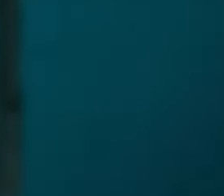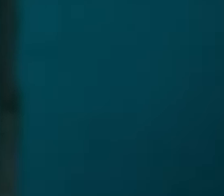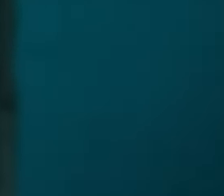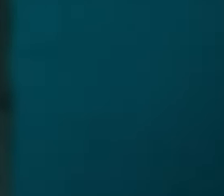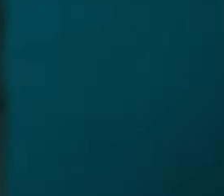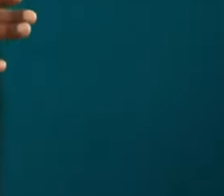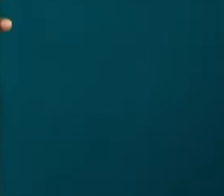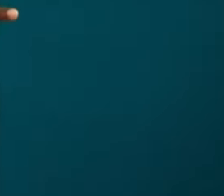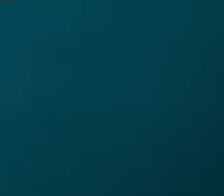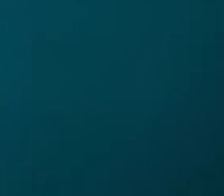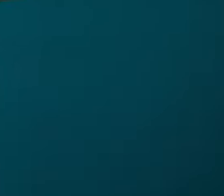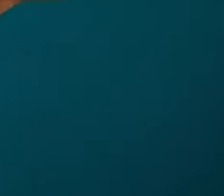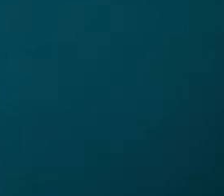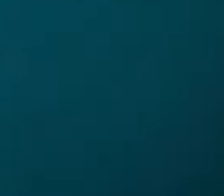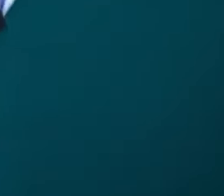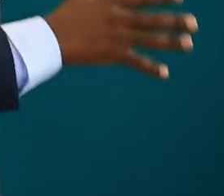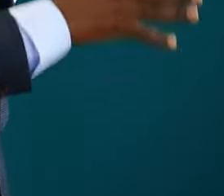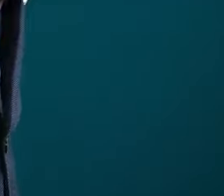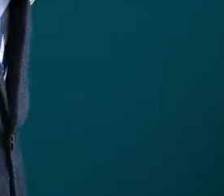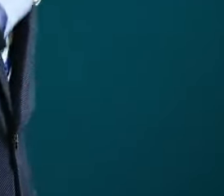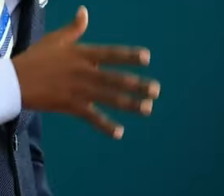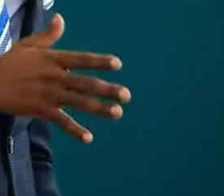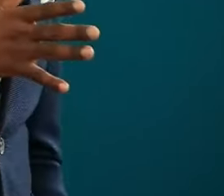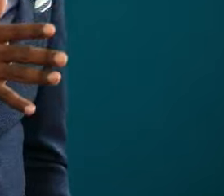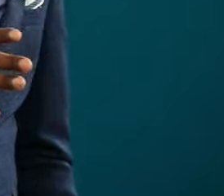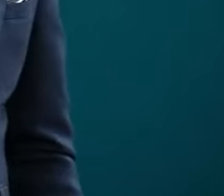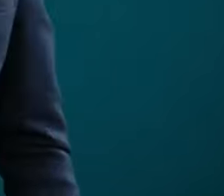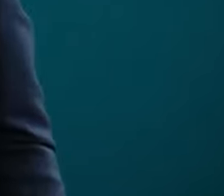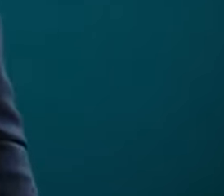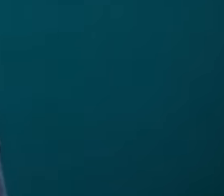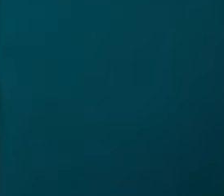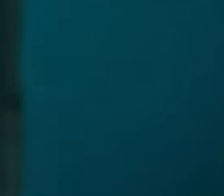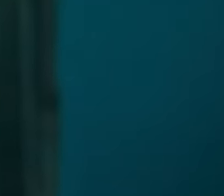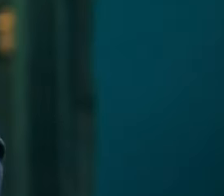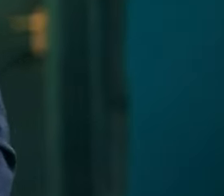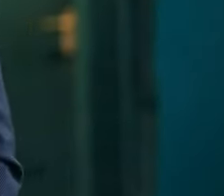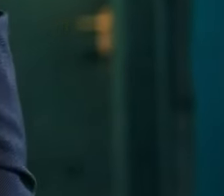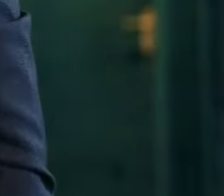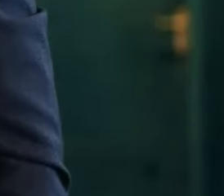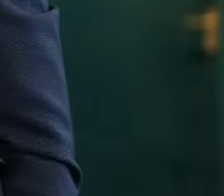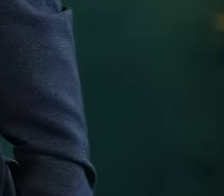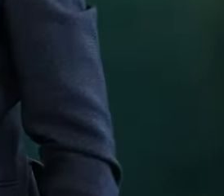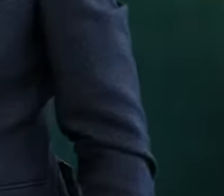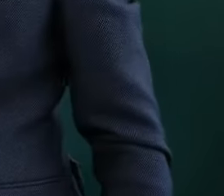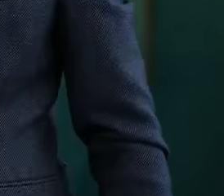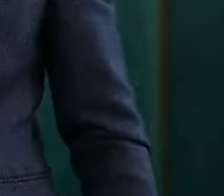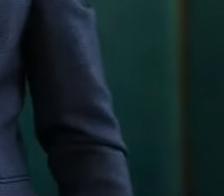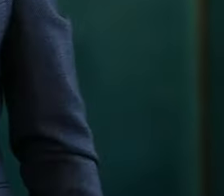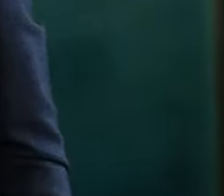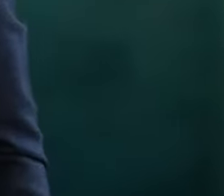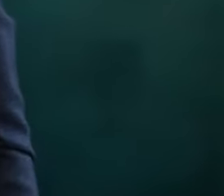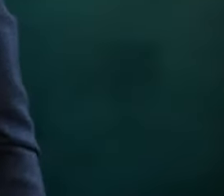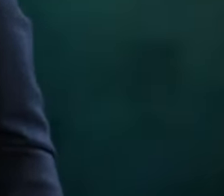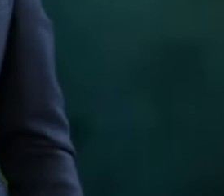aspects of prayer and the Privileges of prayer because it is very clear in my mind right now